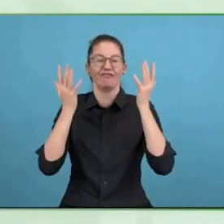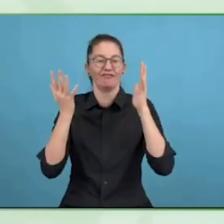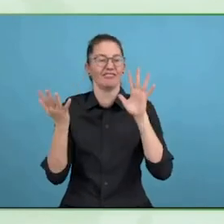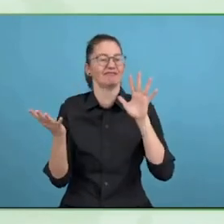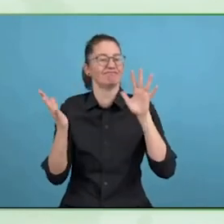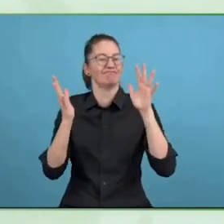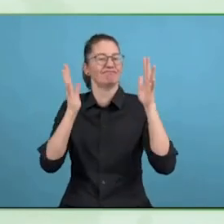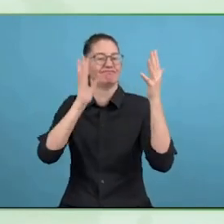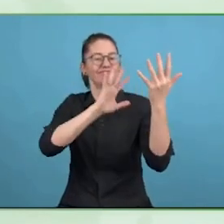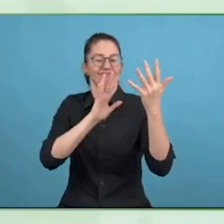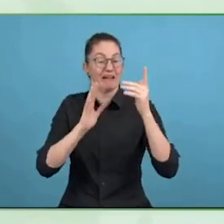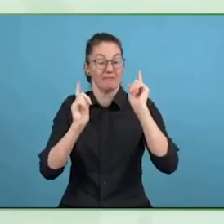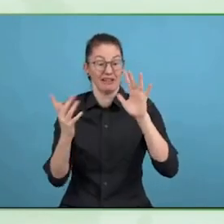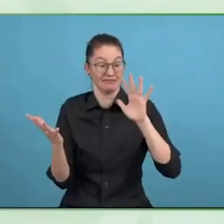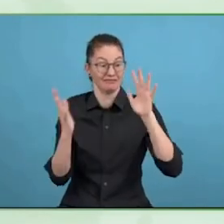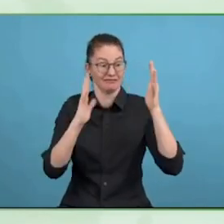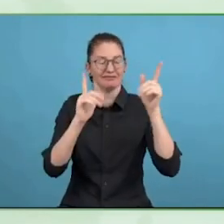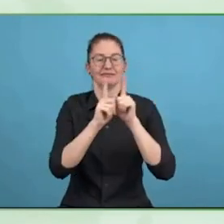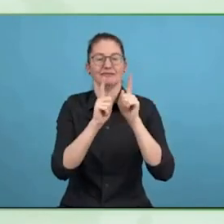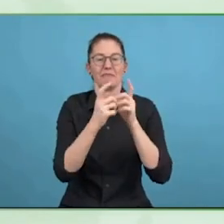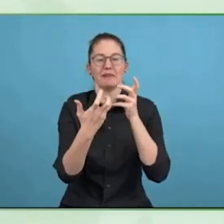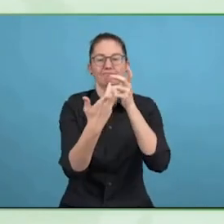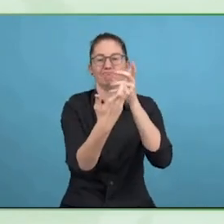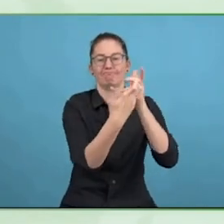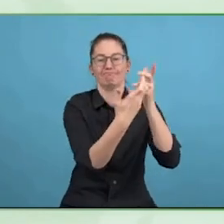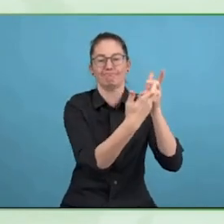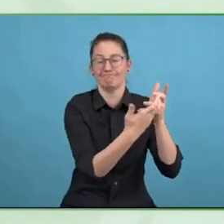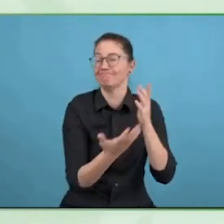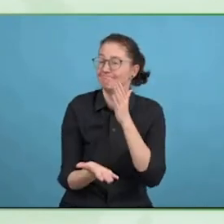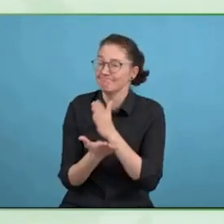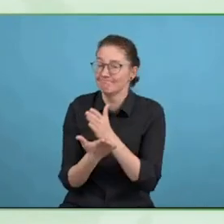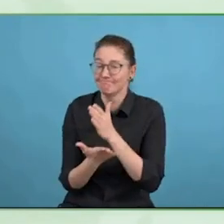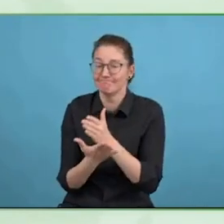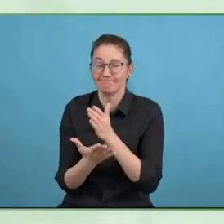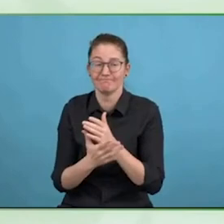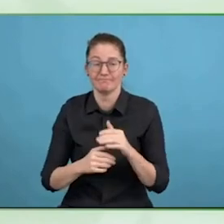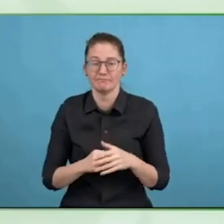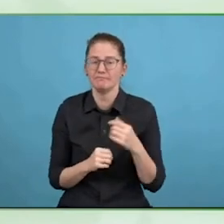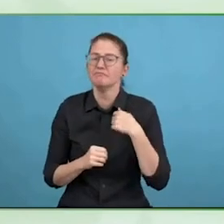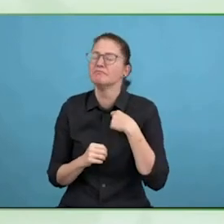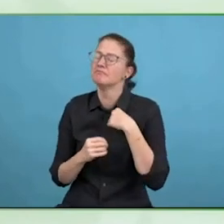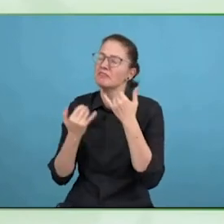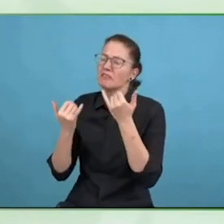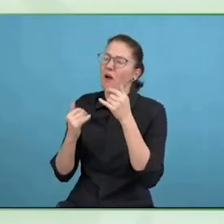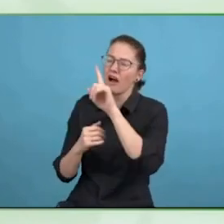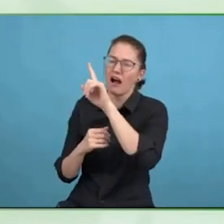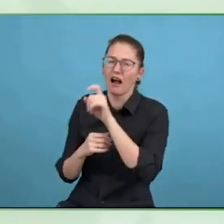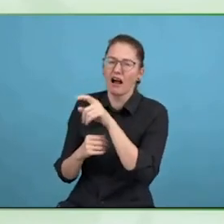I want to buy a house, but the mortgage document is too difficult.